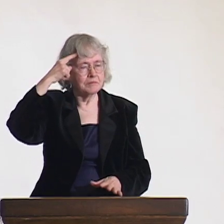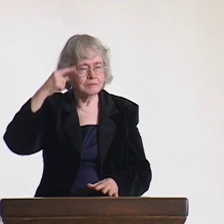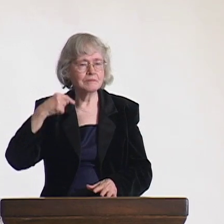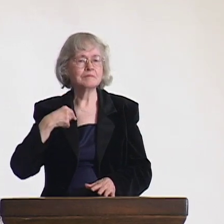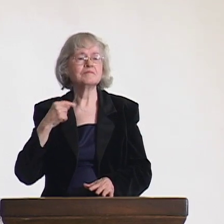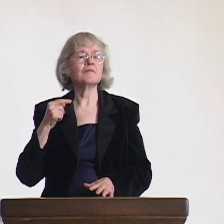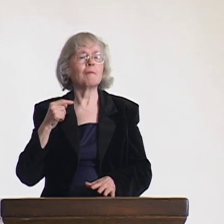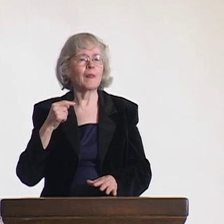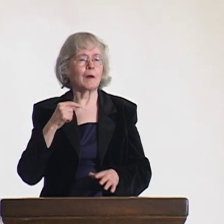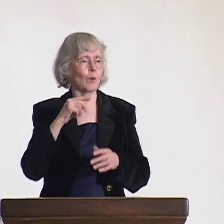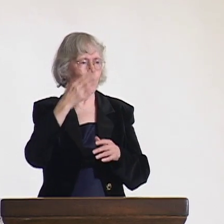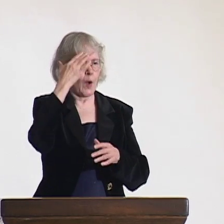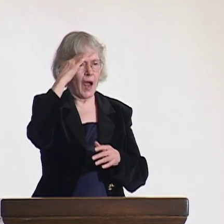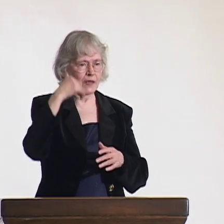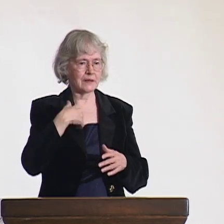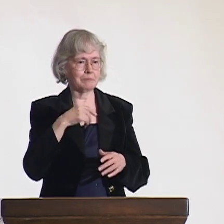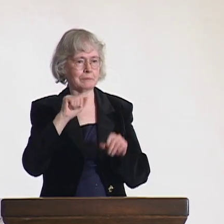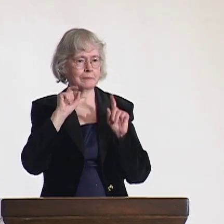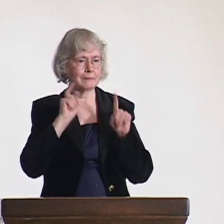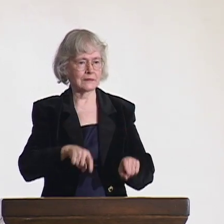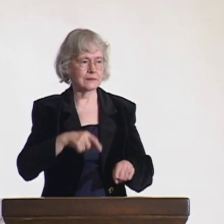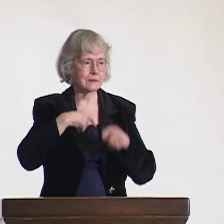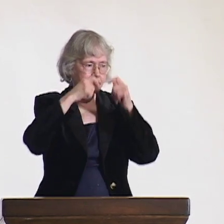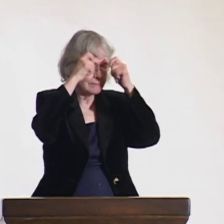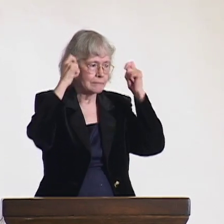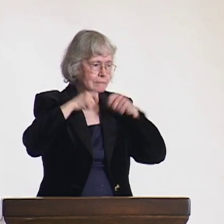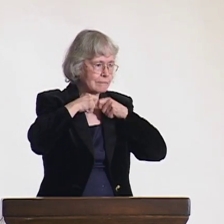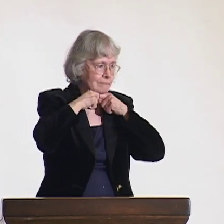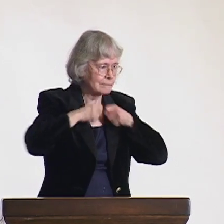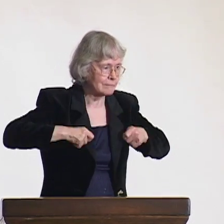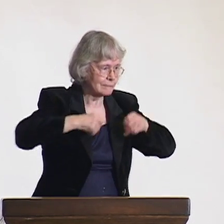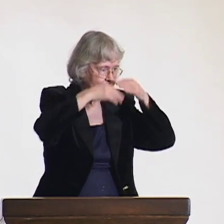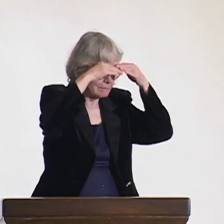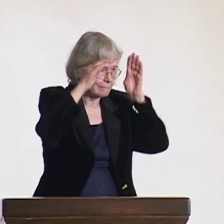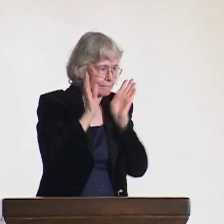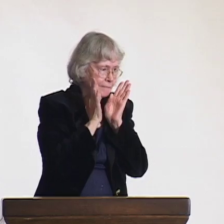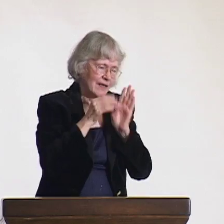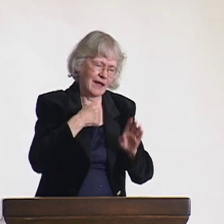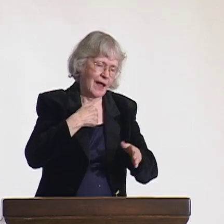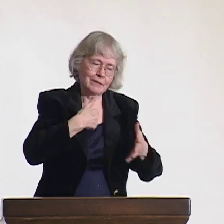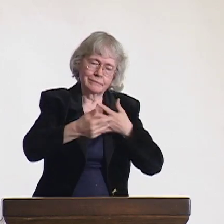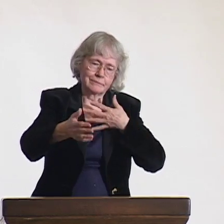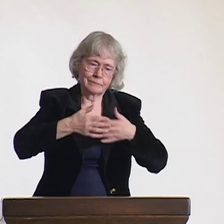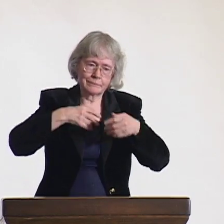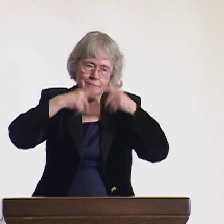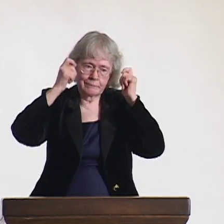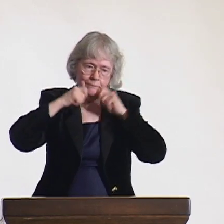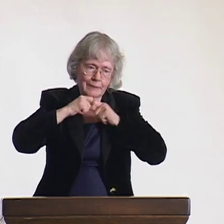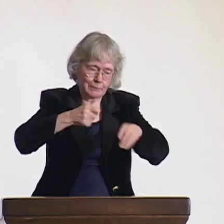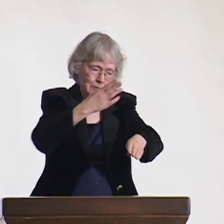So I thought to myself, "Why would I have to cover my head with a scarf?" It didn't really matter to me.